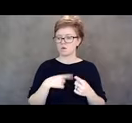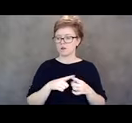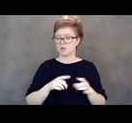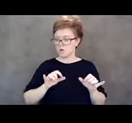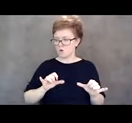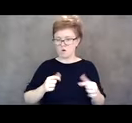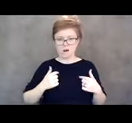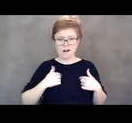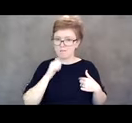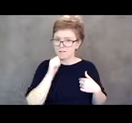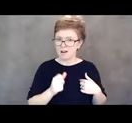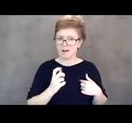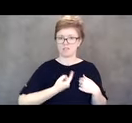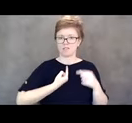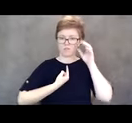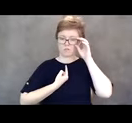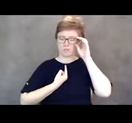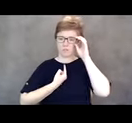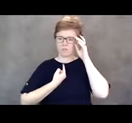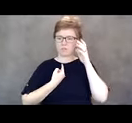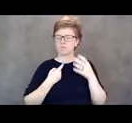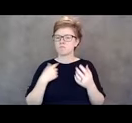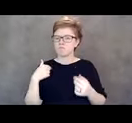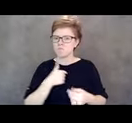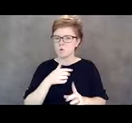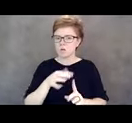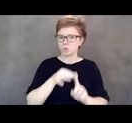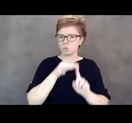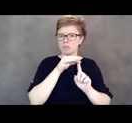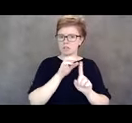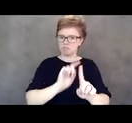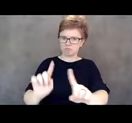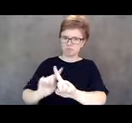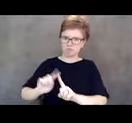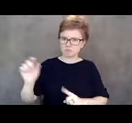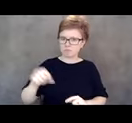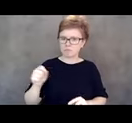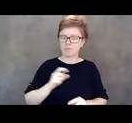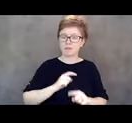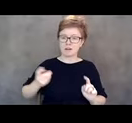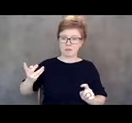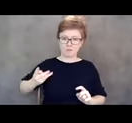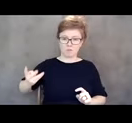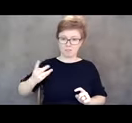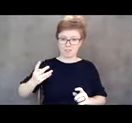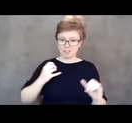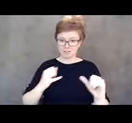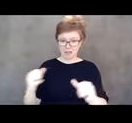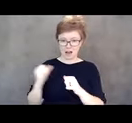sometimes we have a lot in common and I think Christine, Cheryl, Gabby and I all have in common that we had sleepless nights.